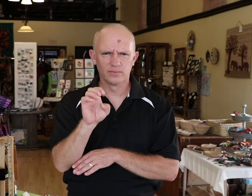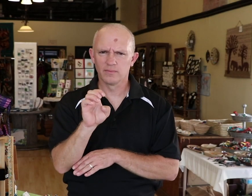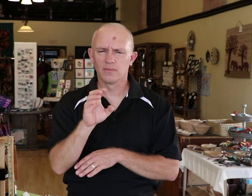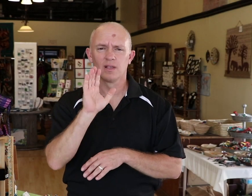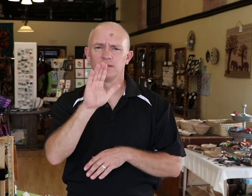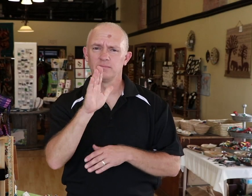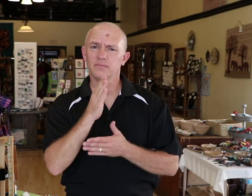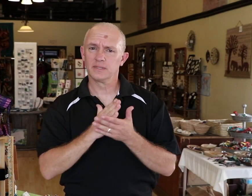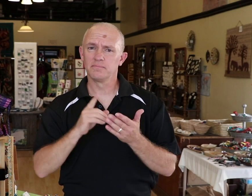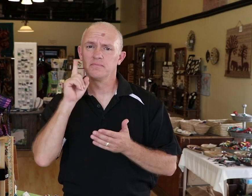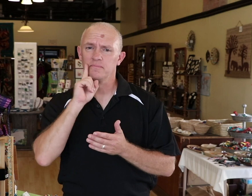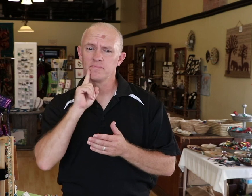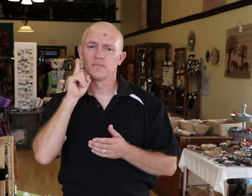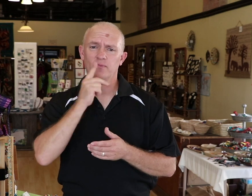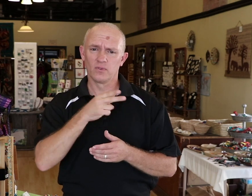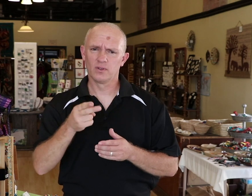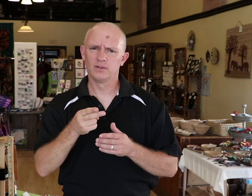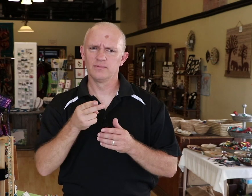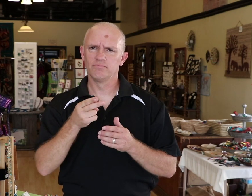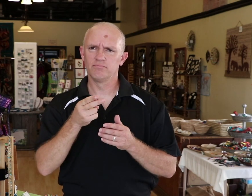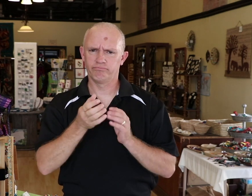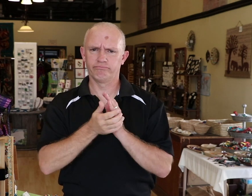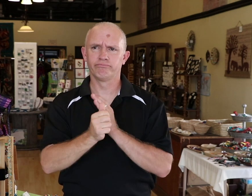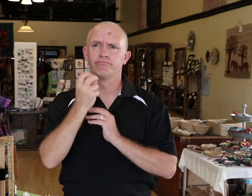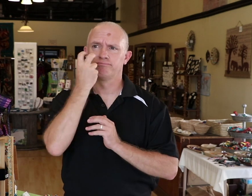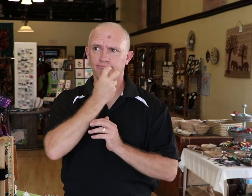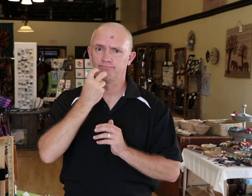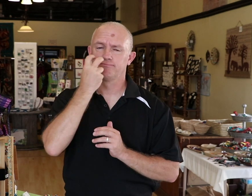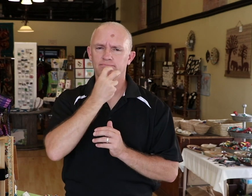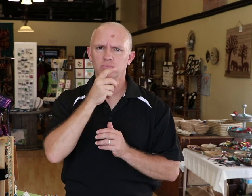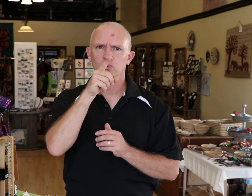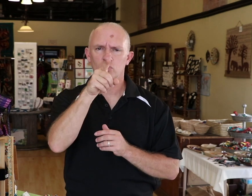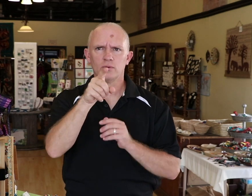Some deaf and hard-of-hearing people are skilled at reading lips and can catch